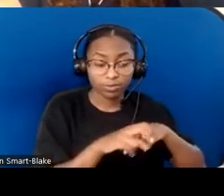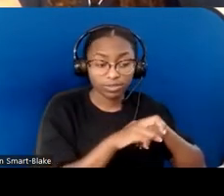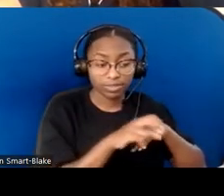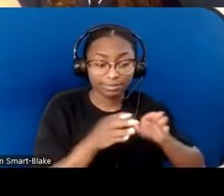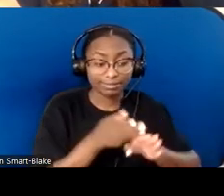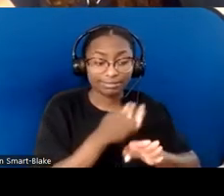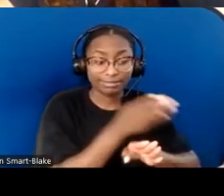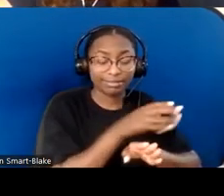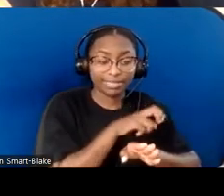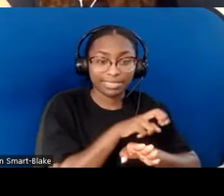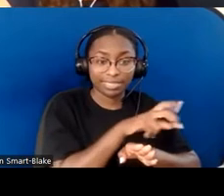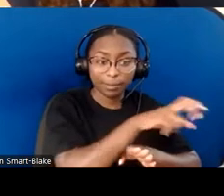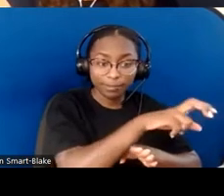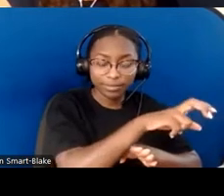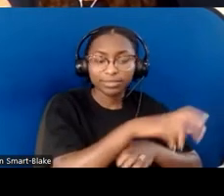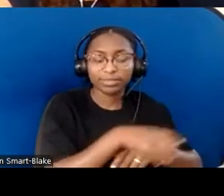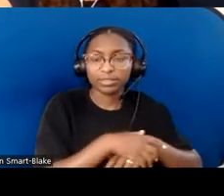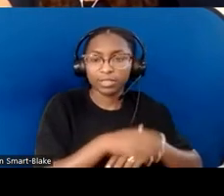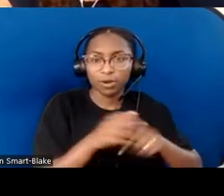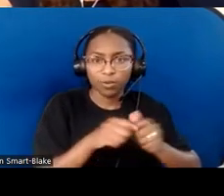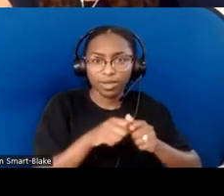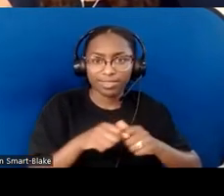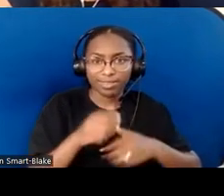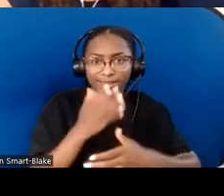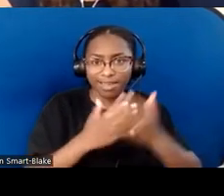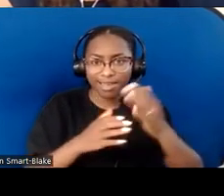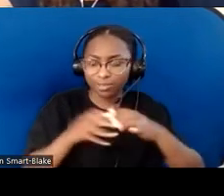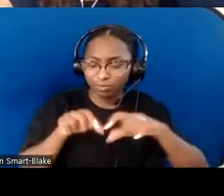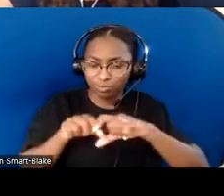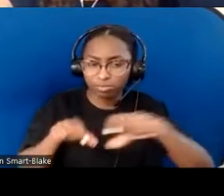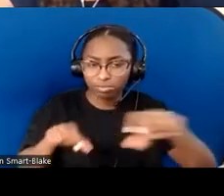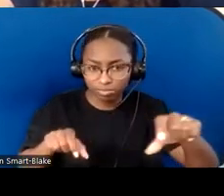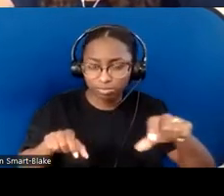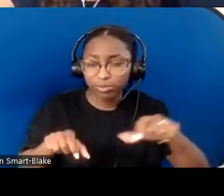An example of a space that is anticipating some people are going to need to use a ramp,